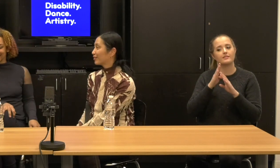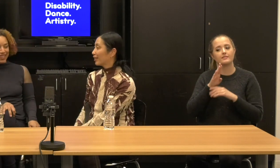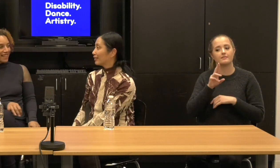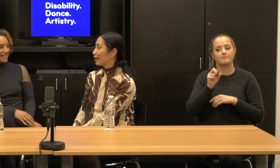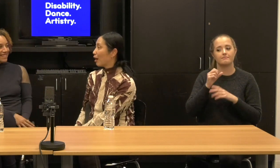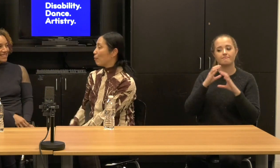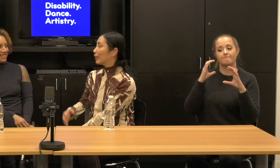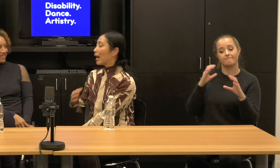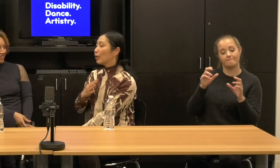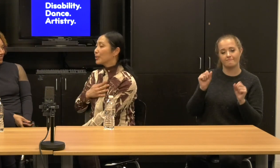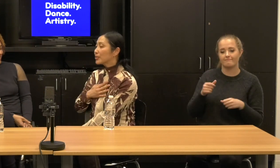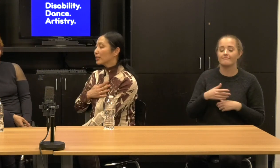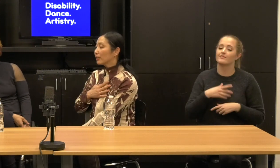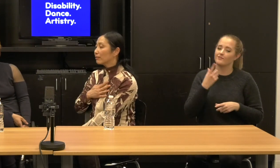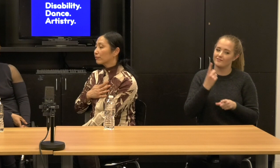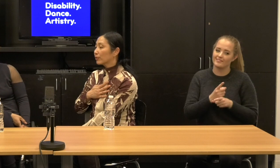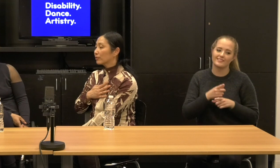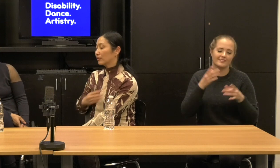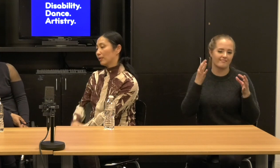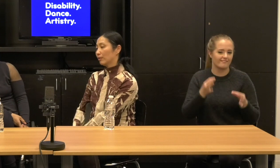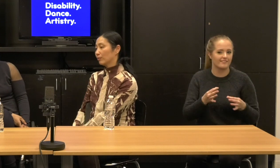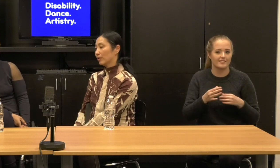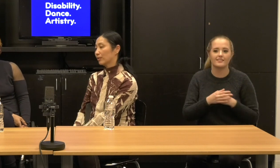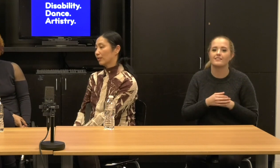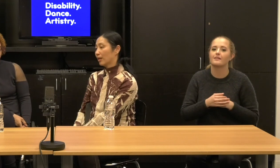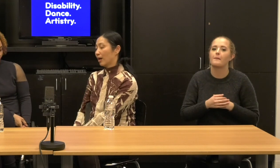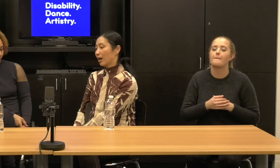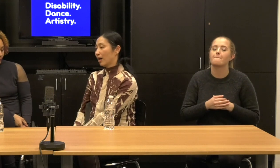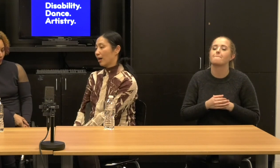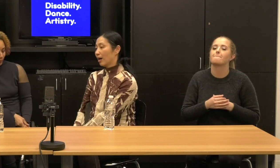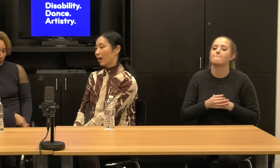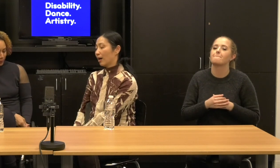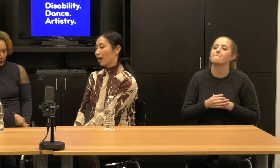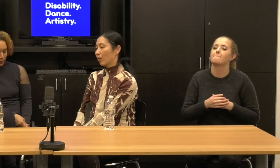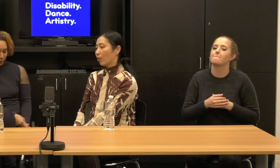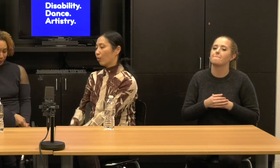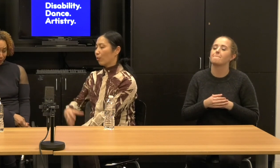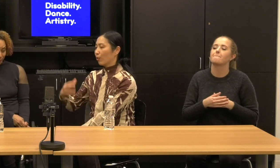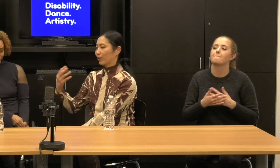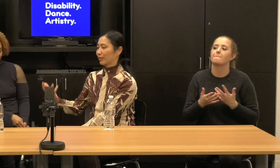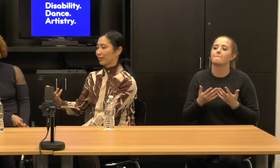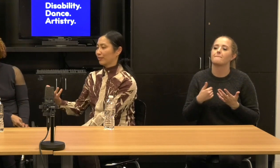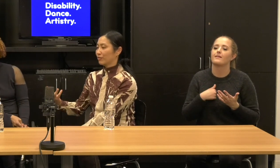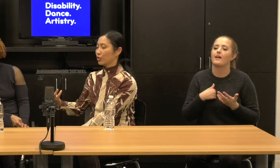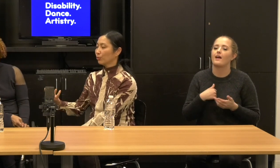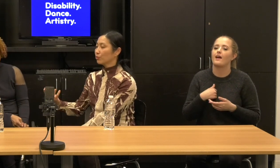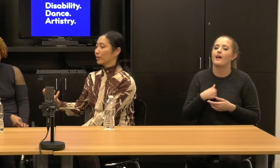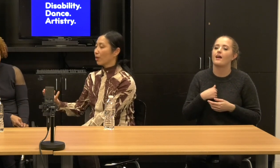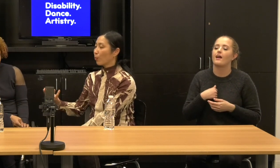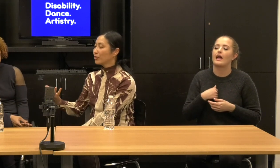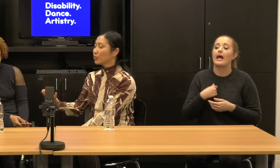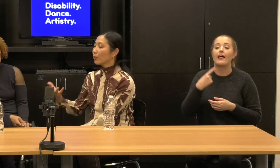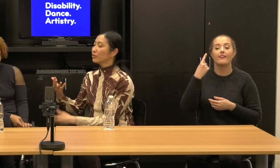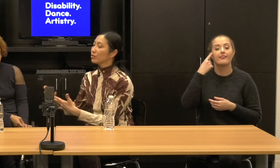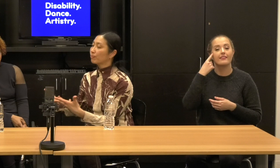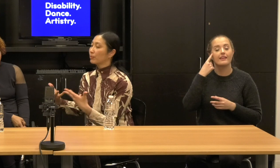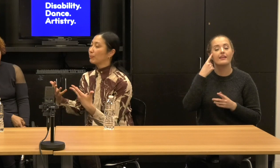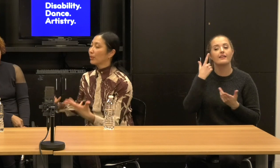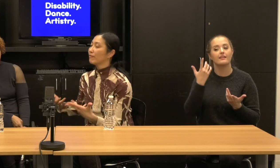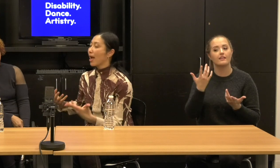Janet: But I always think in for the, you know, children, when do, when do people have